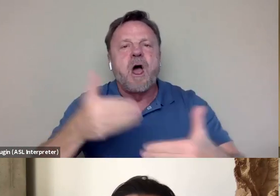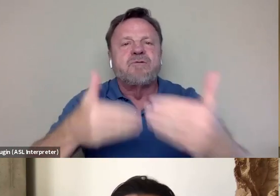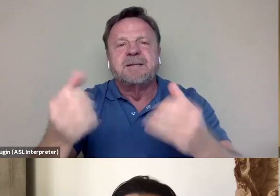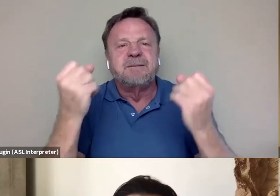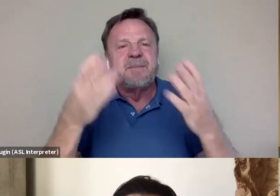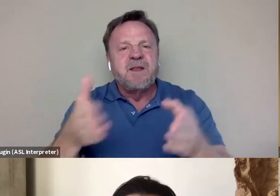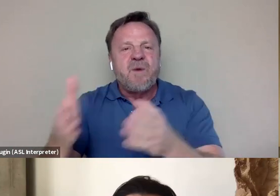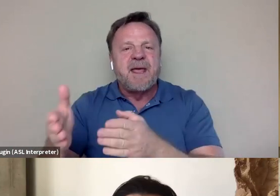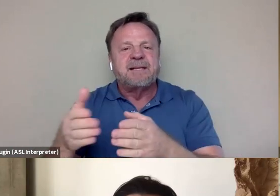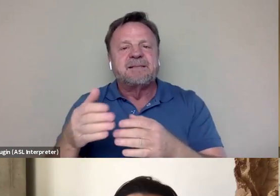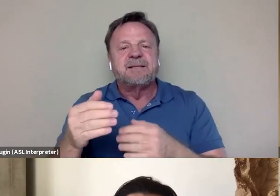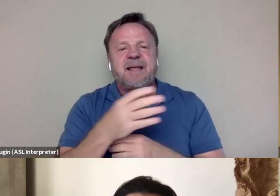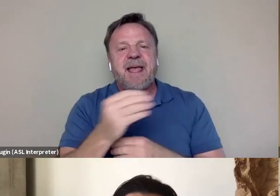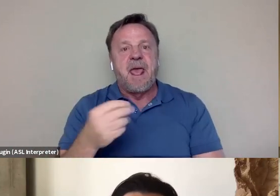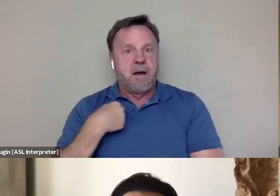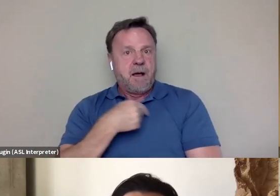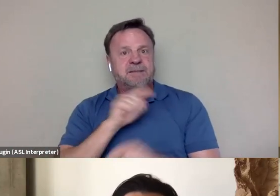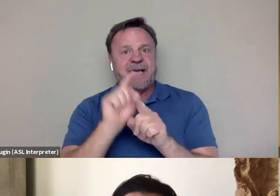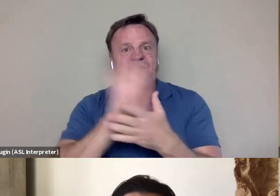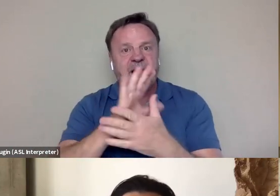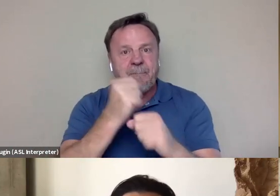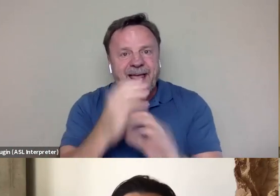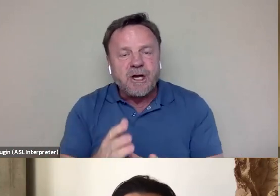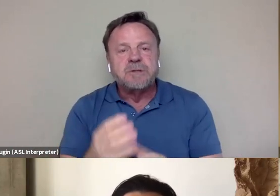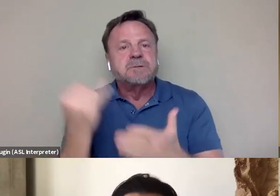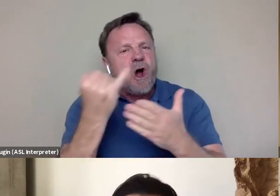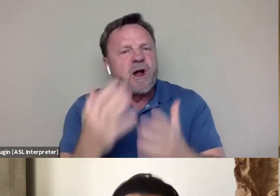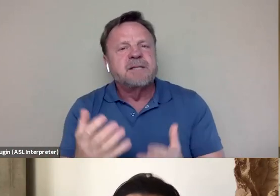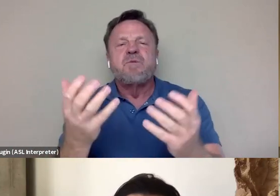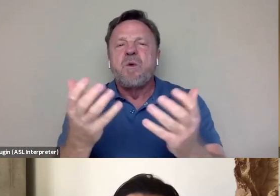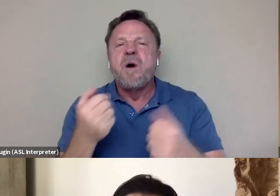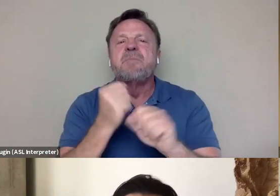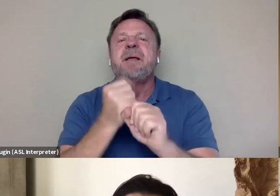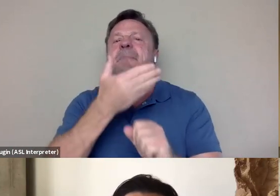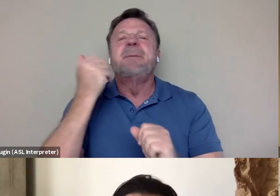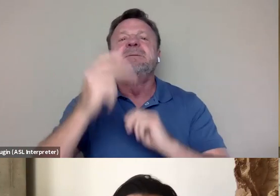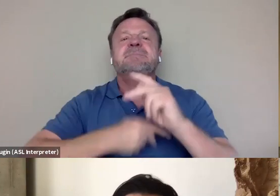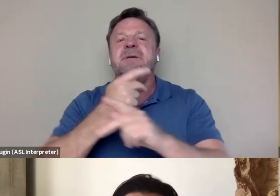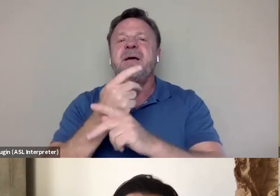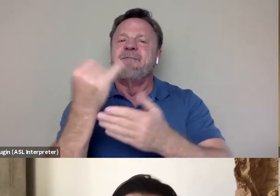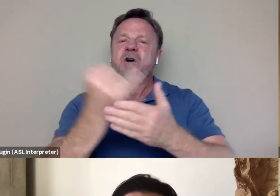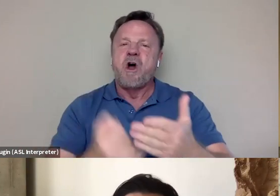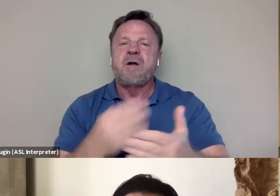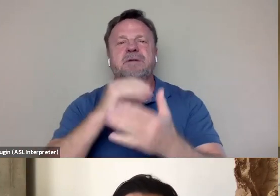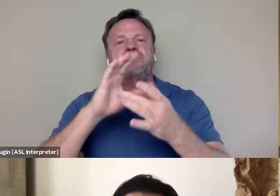I think even us, as filmmakers, as artists, we wanna make the best type of art and stories and films we can.